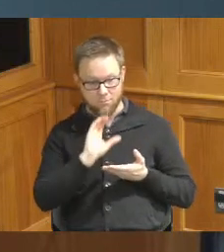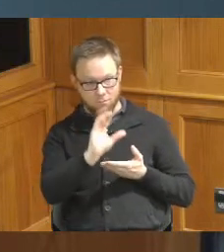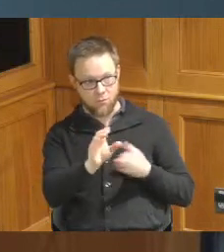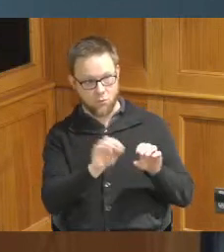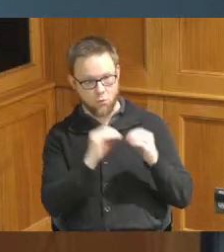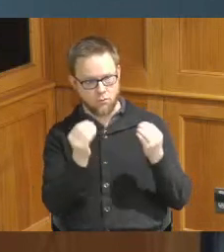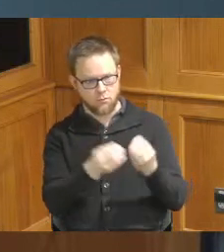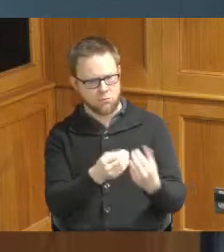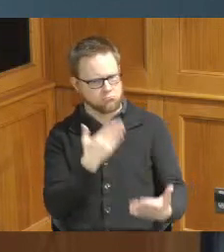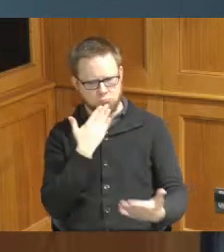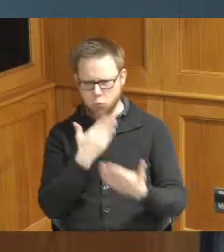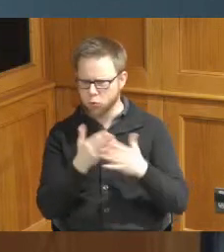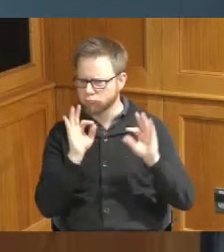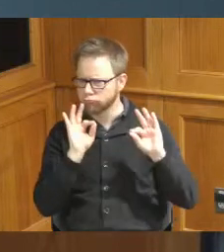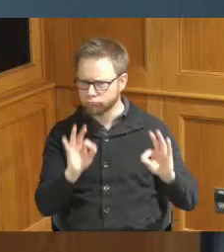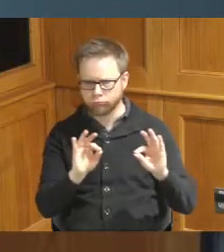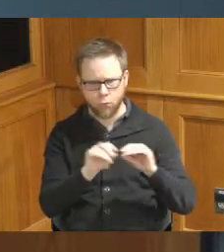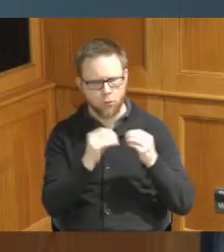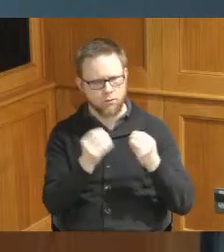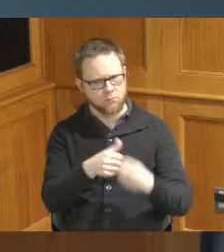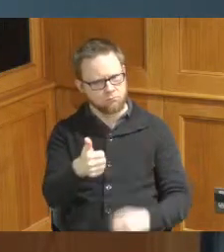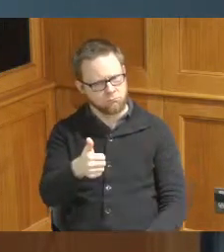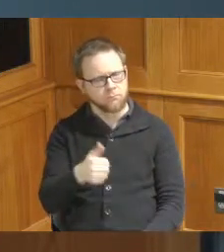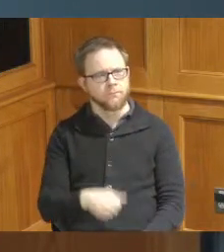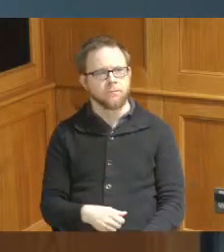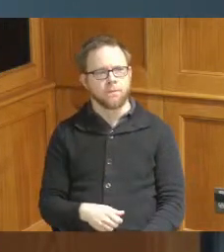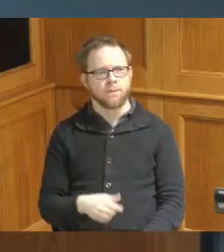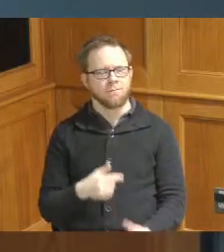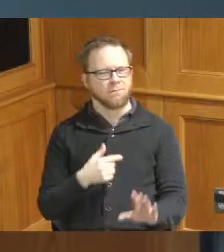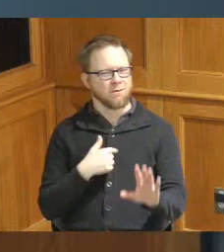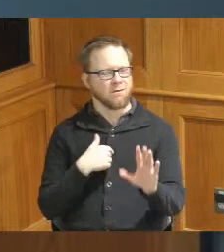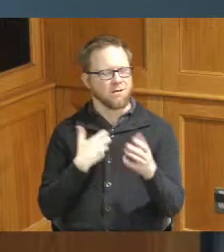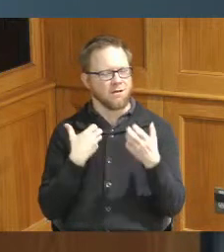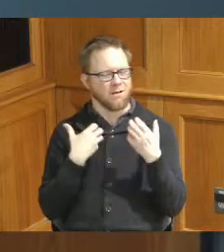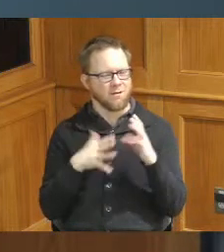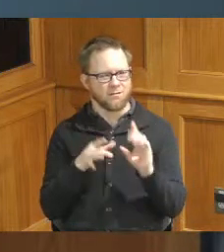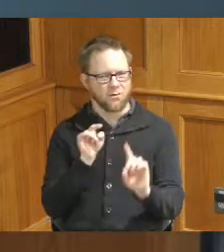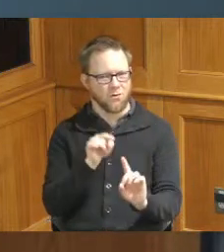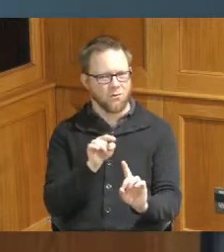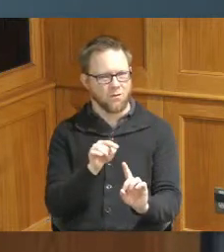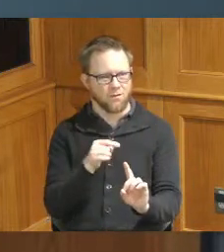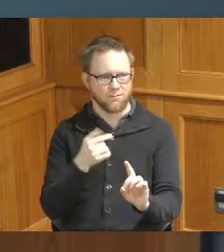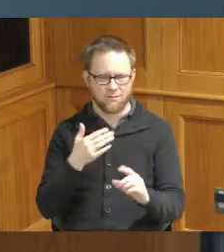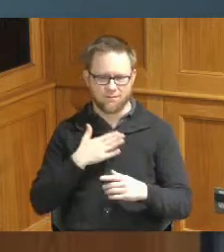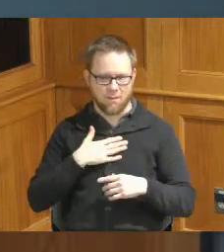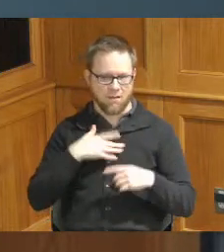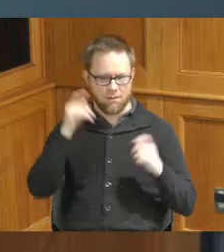good at organ very good organizations what I don't want this is my marketing head is that